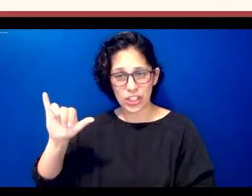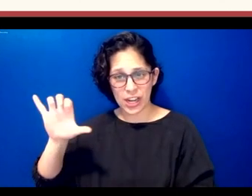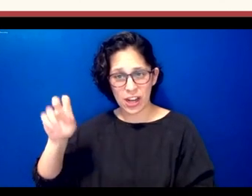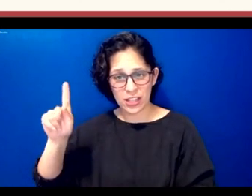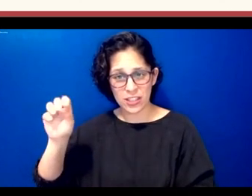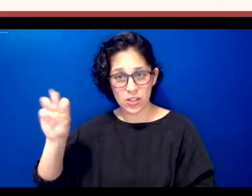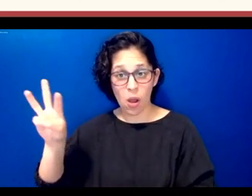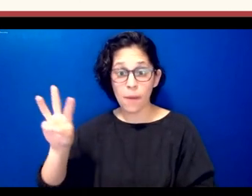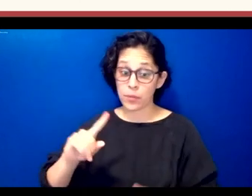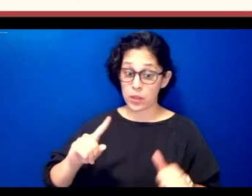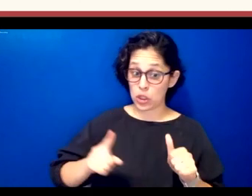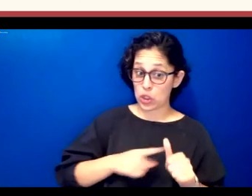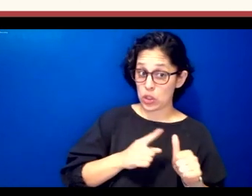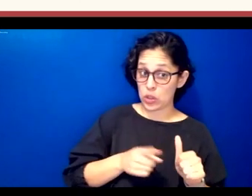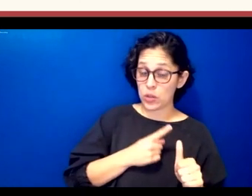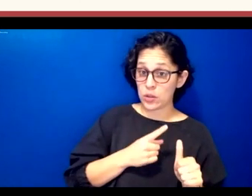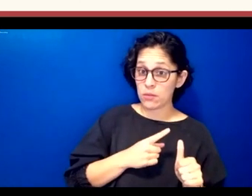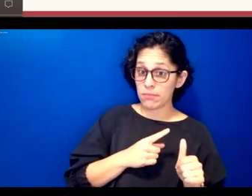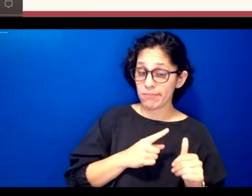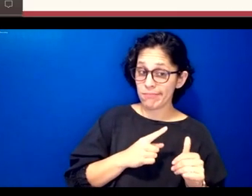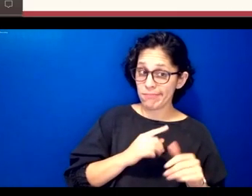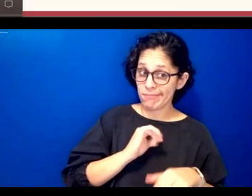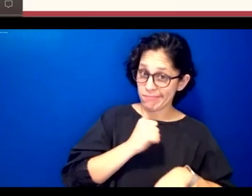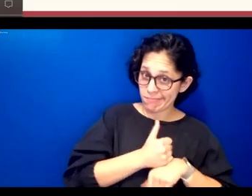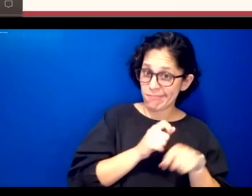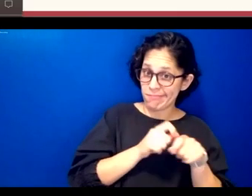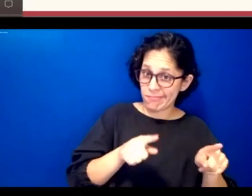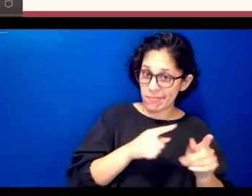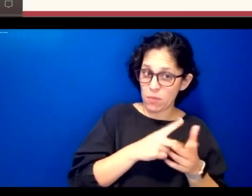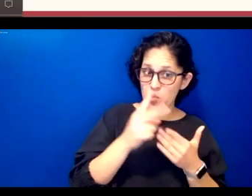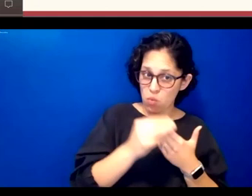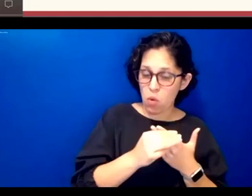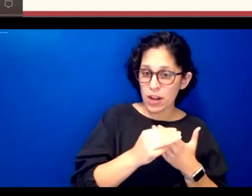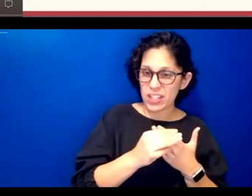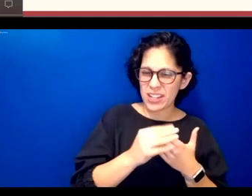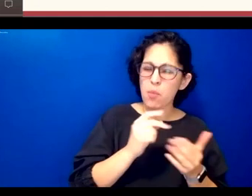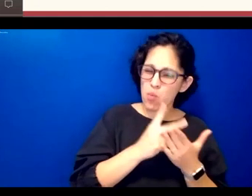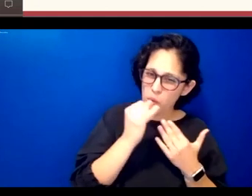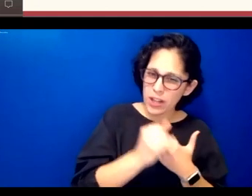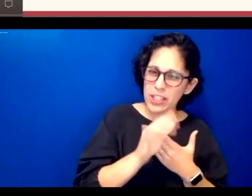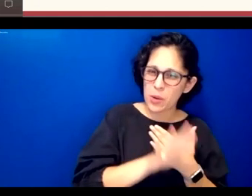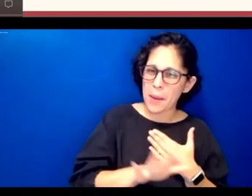our goal was 10 of the tribal population and you know that would be 7 300 people now so